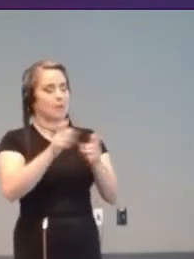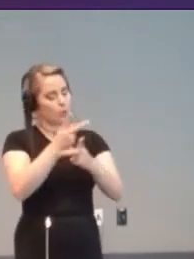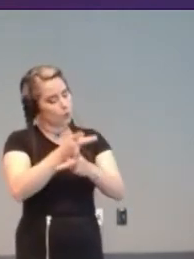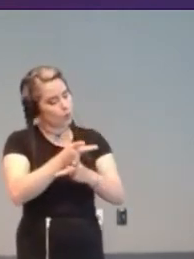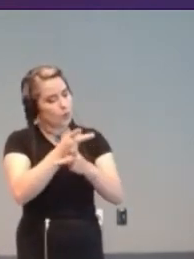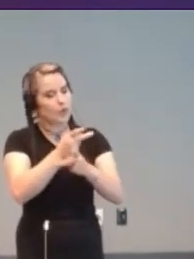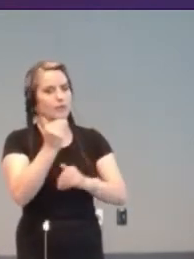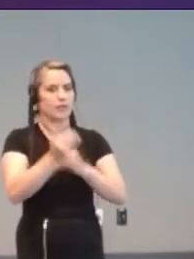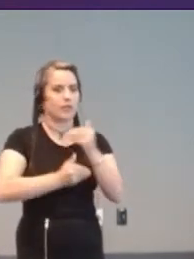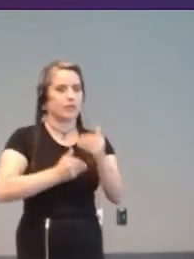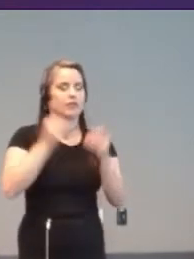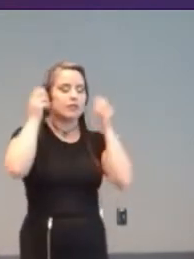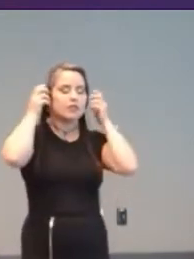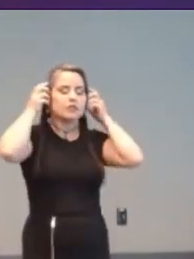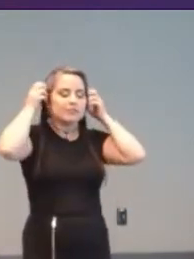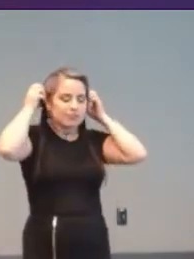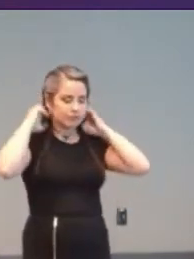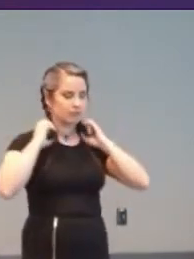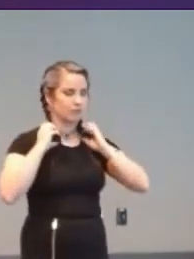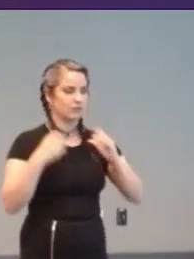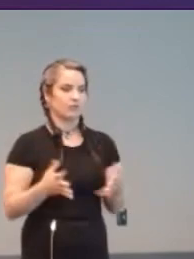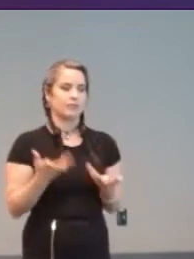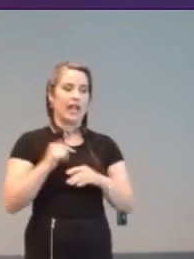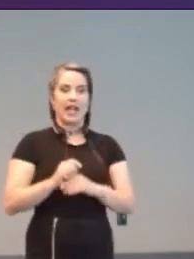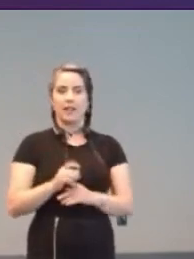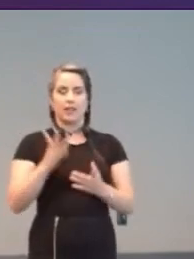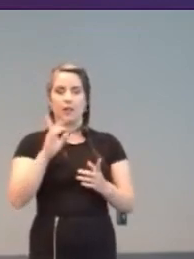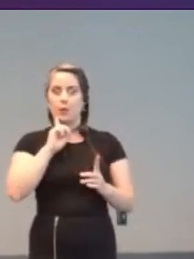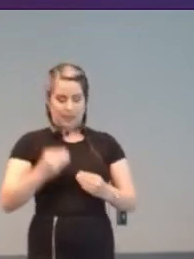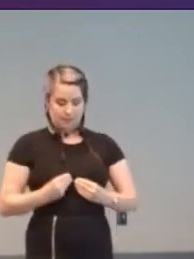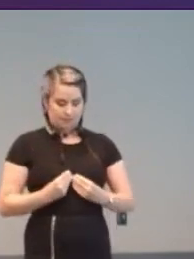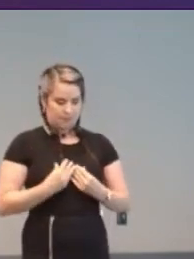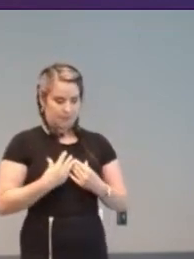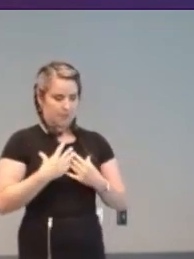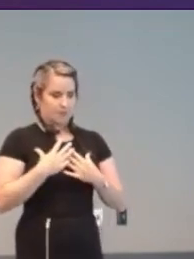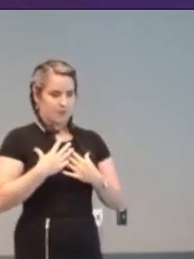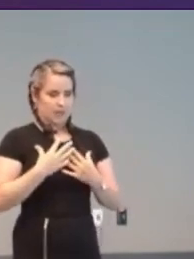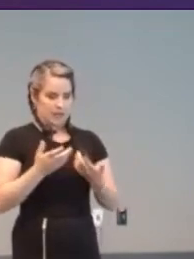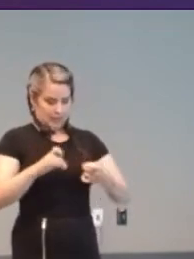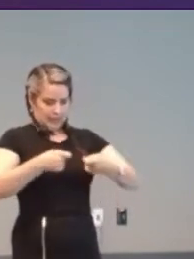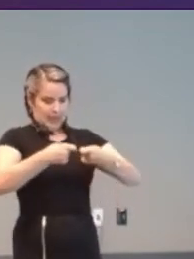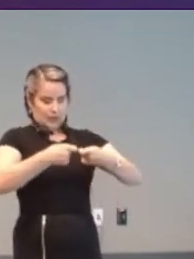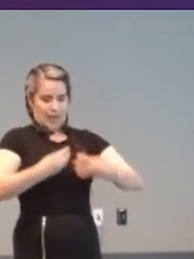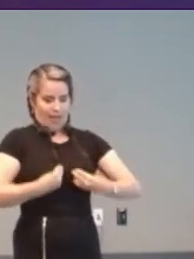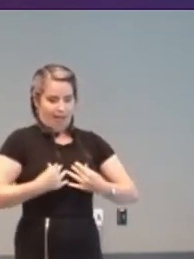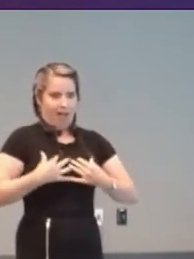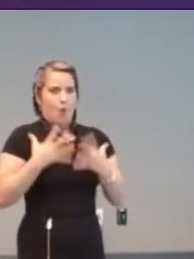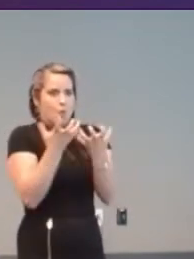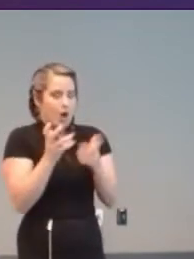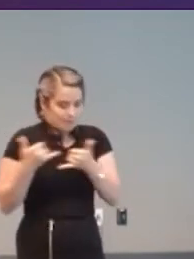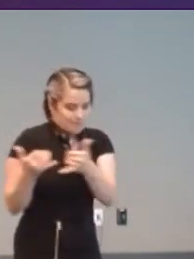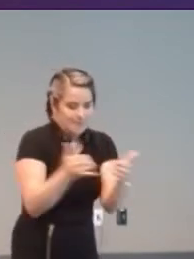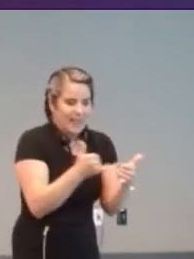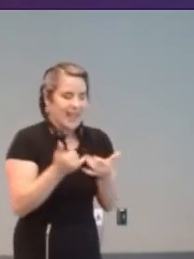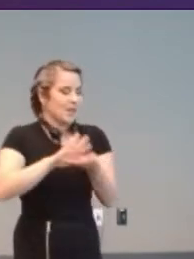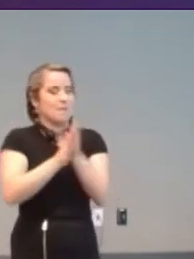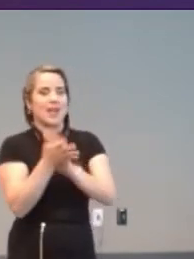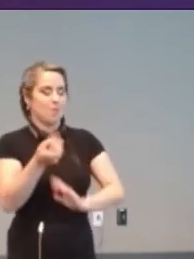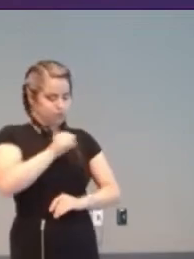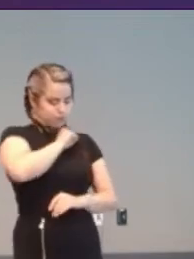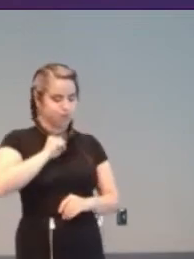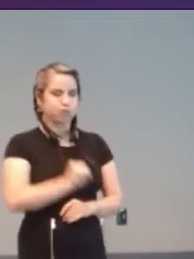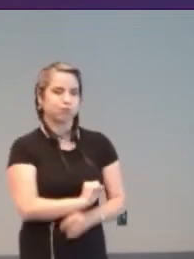search for meaning. The spark came in harnessing electricity for play and for super-human powers.